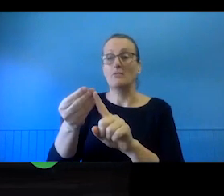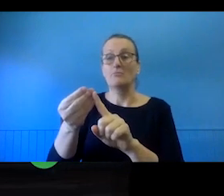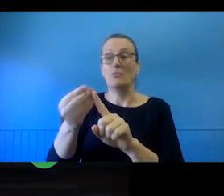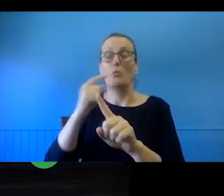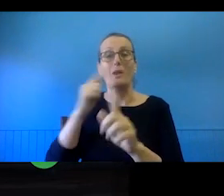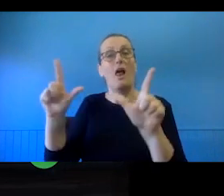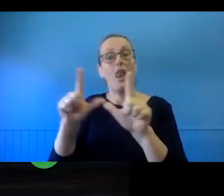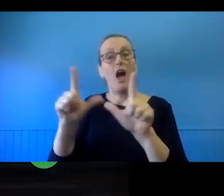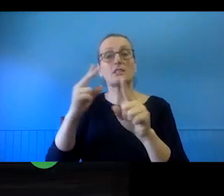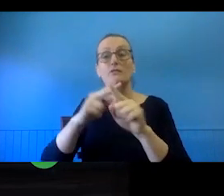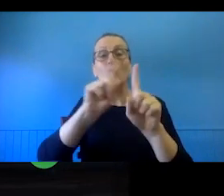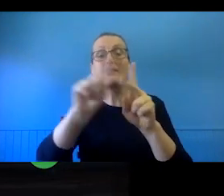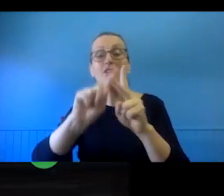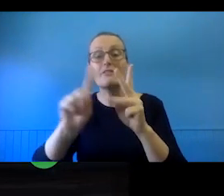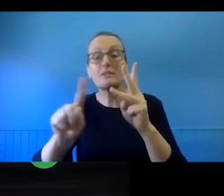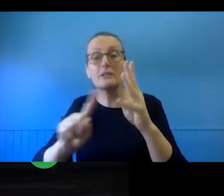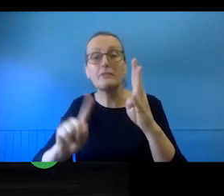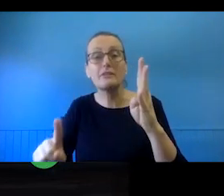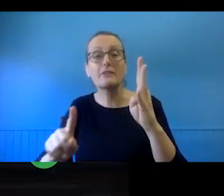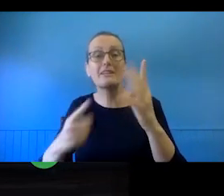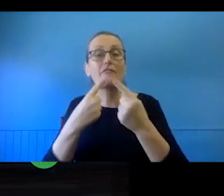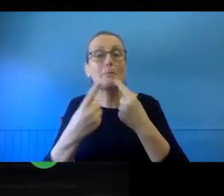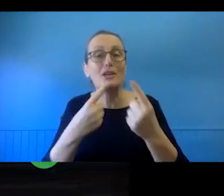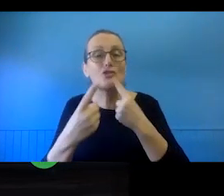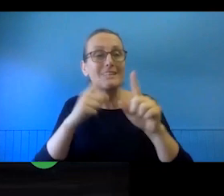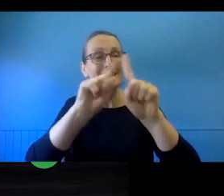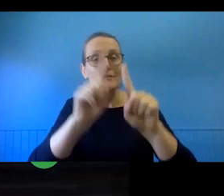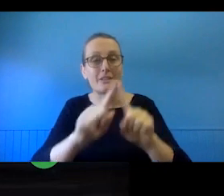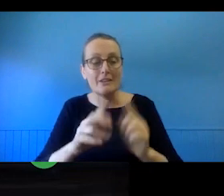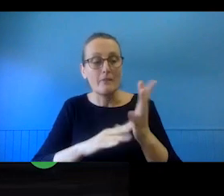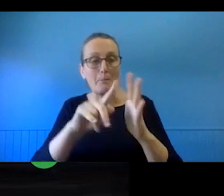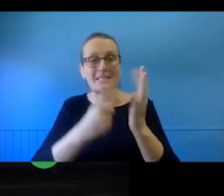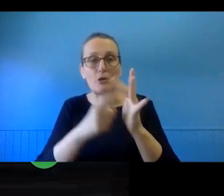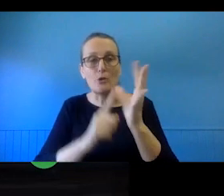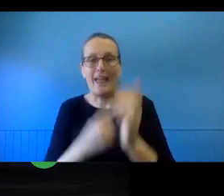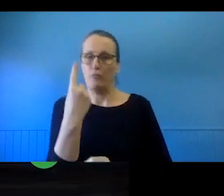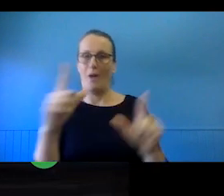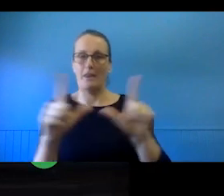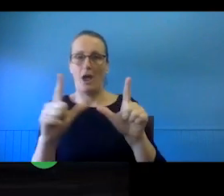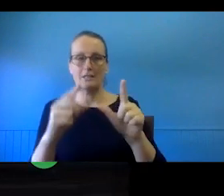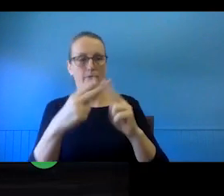There are a number of collecting societies in Australia, focusing on different types of content and different types